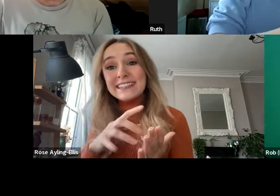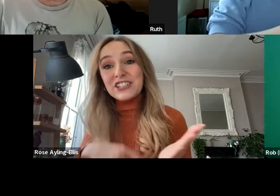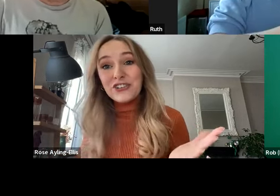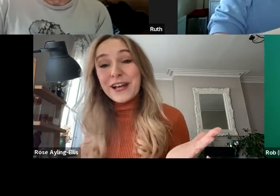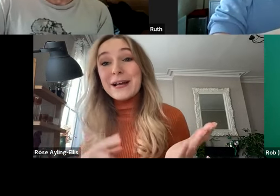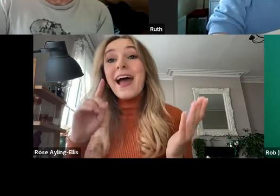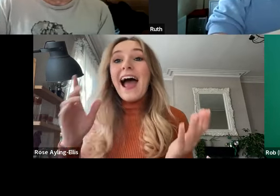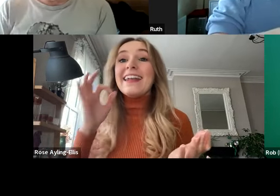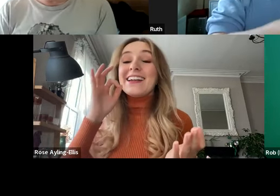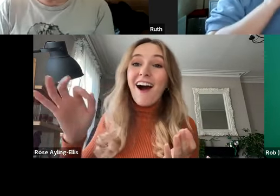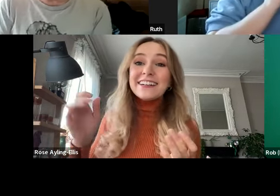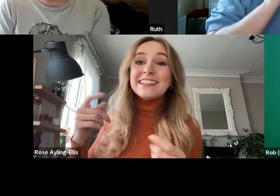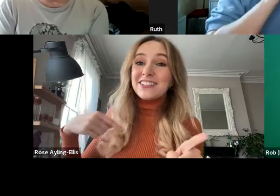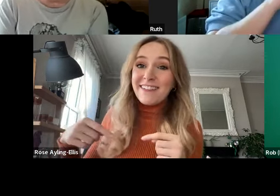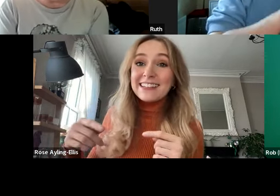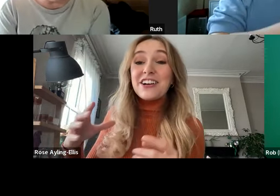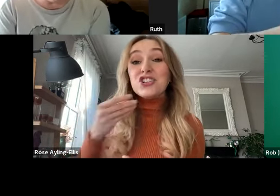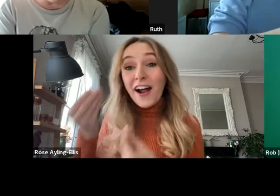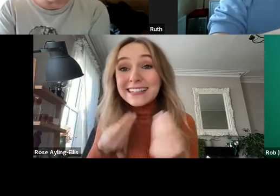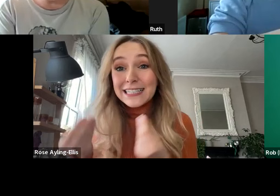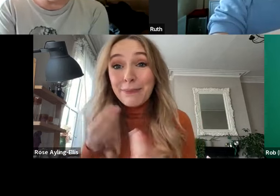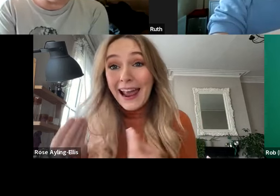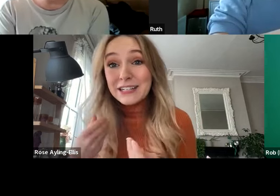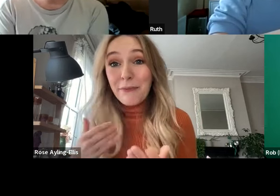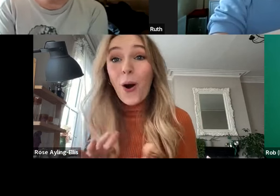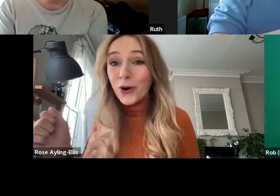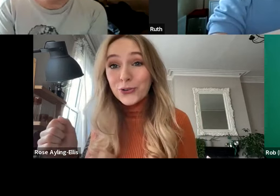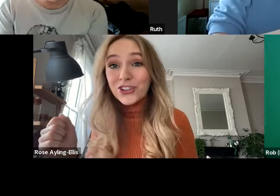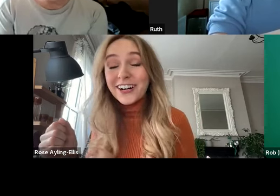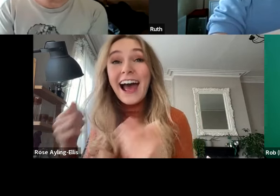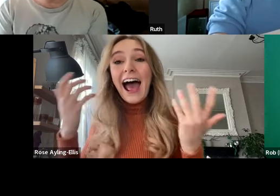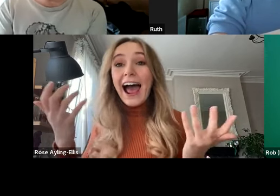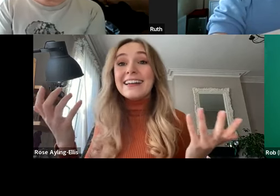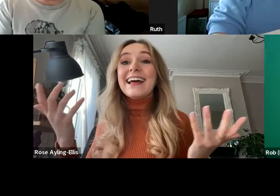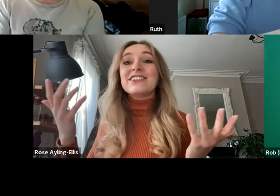Changing the script. And then try and explain my whole culture to the director. And then